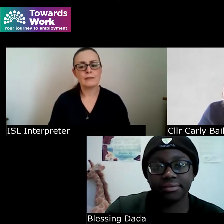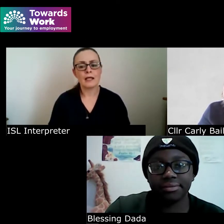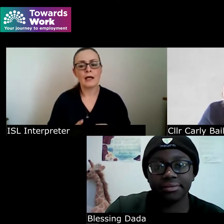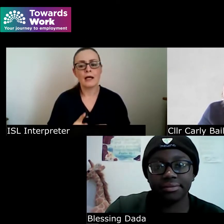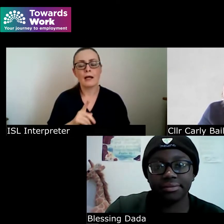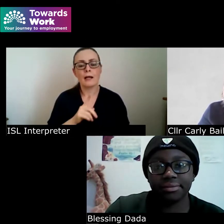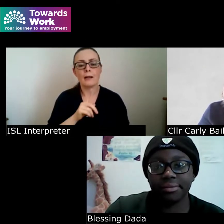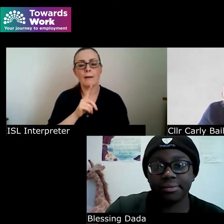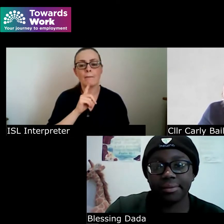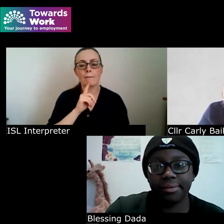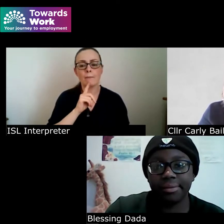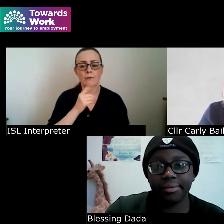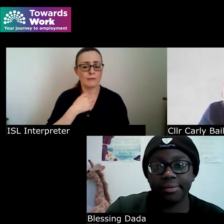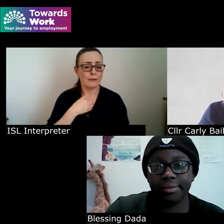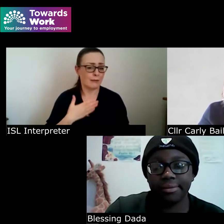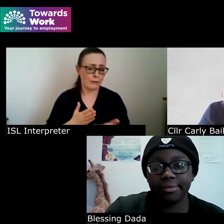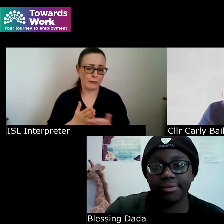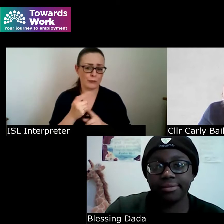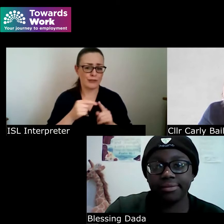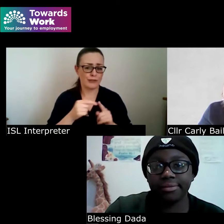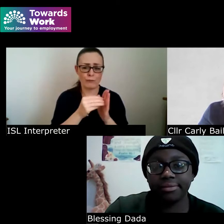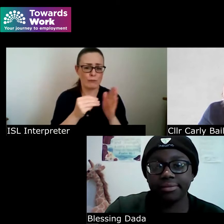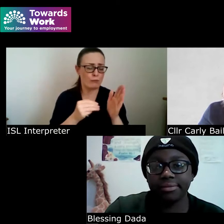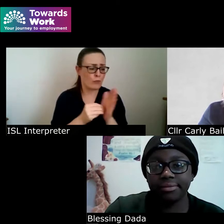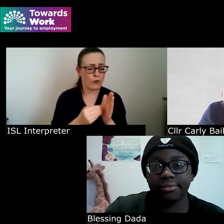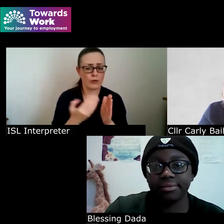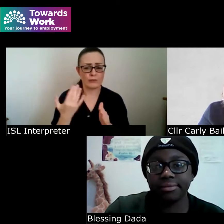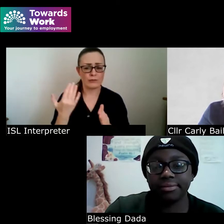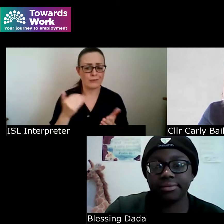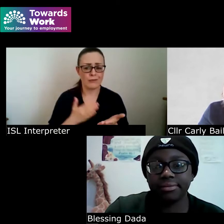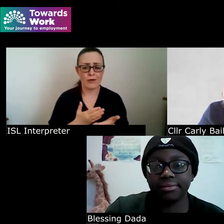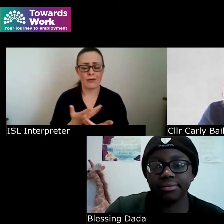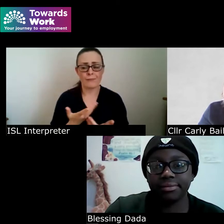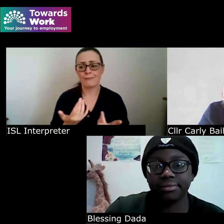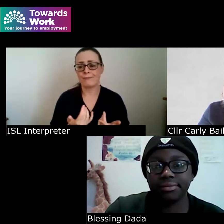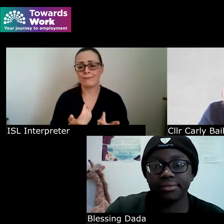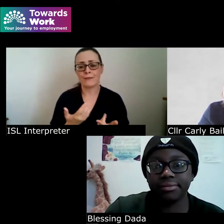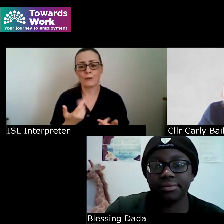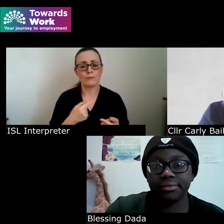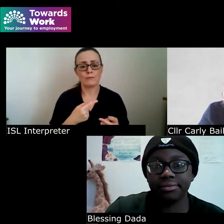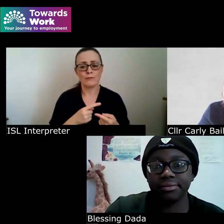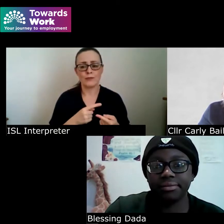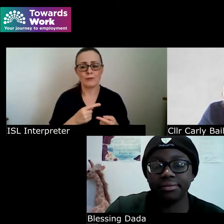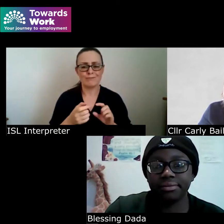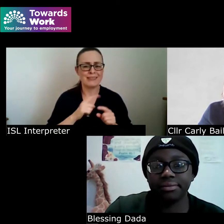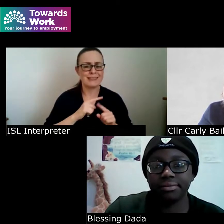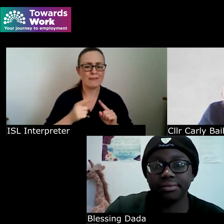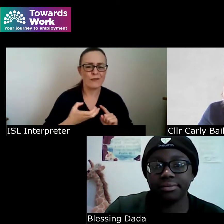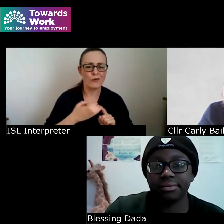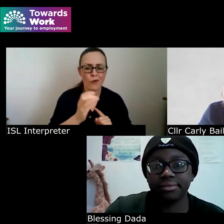we've been through different programs we've been in and out of different courses and that of all